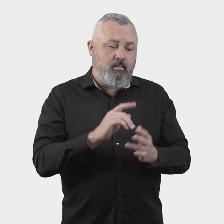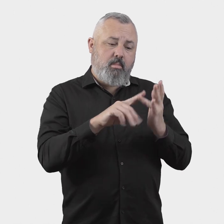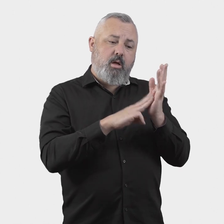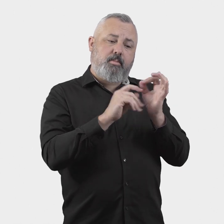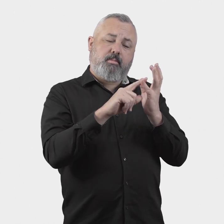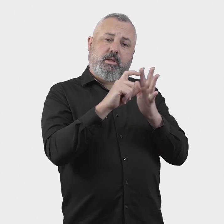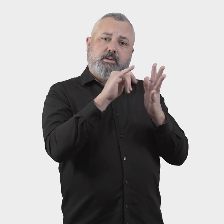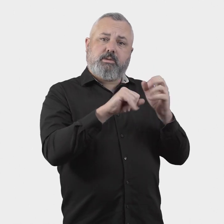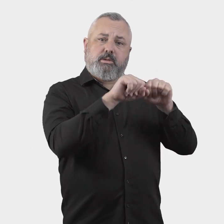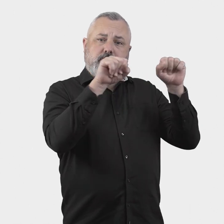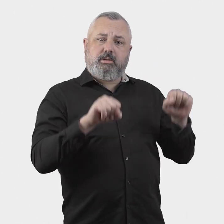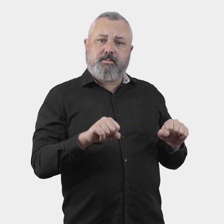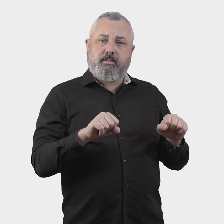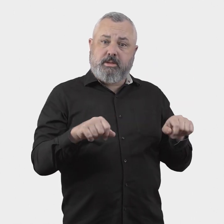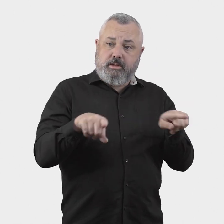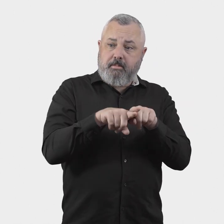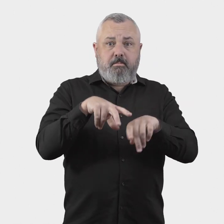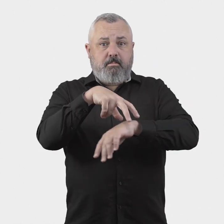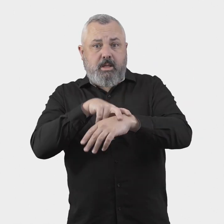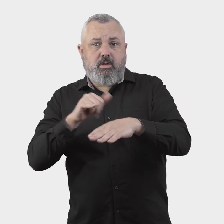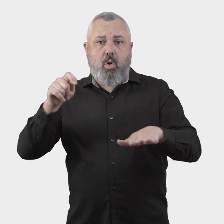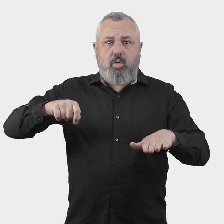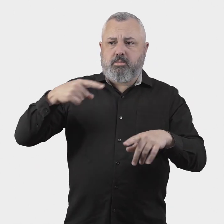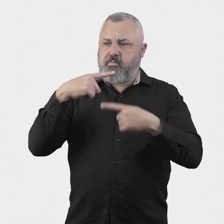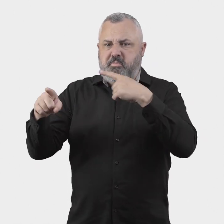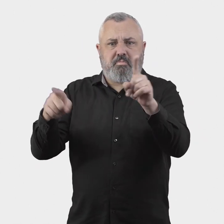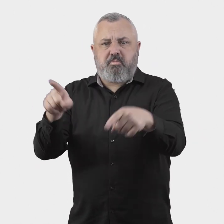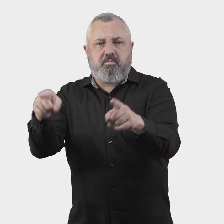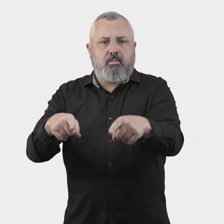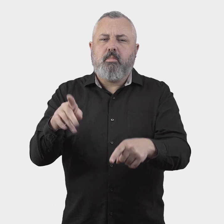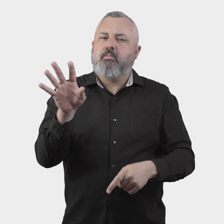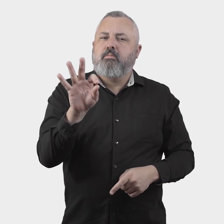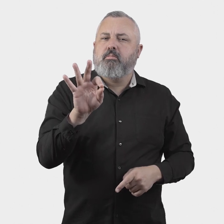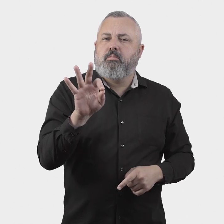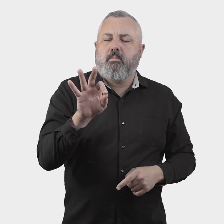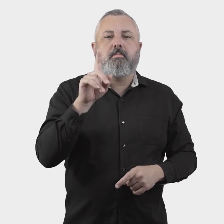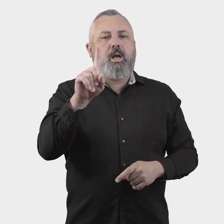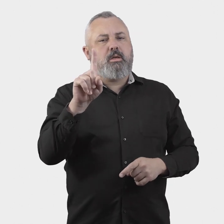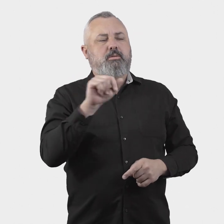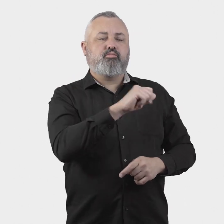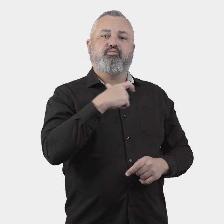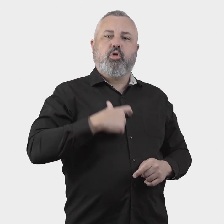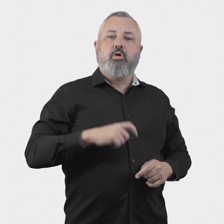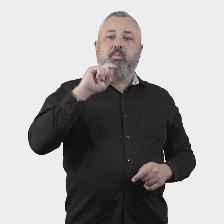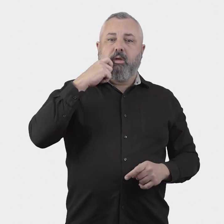Although the ombuds scheme is not an enforcement body, it will have a role in identifying conduct by airlines